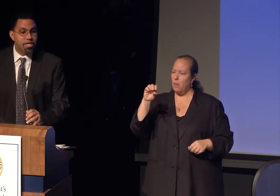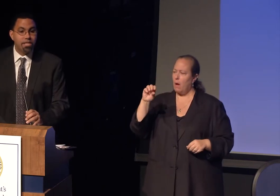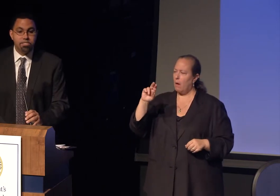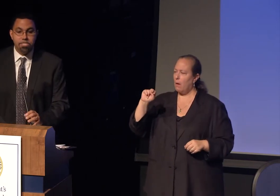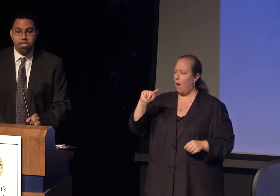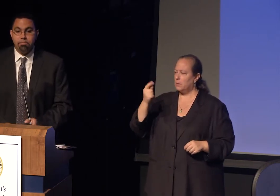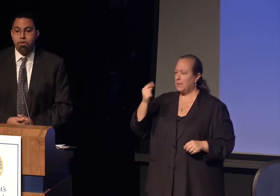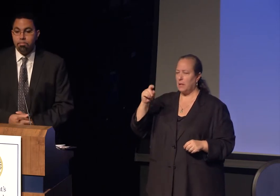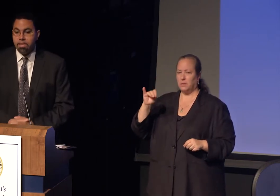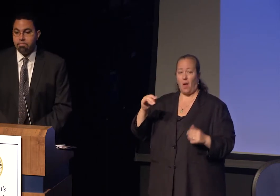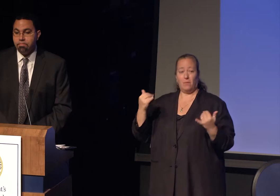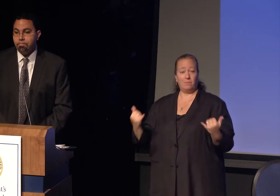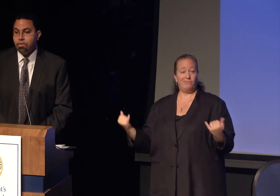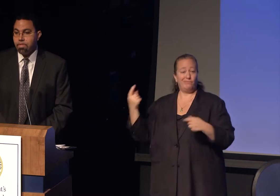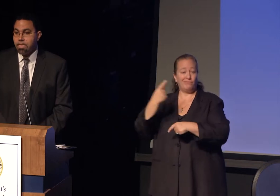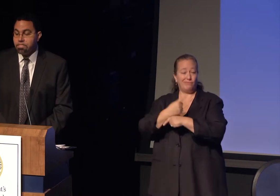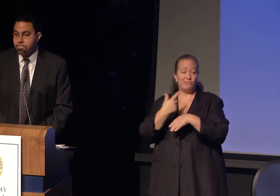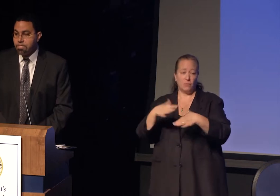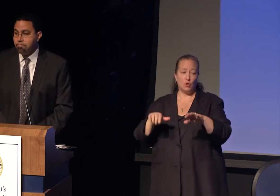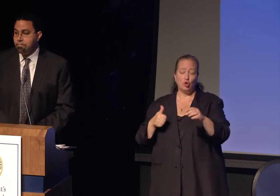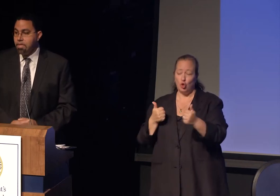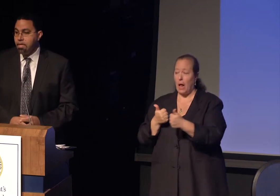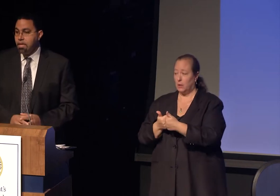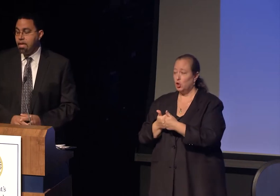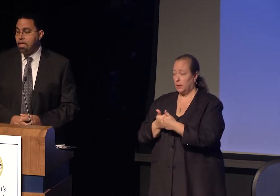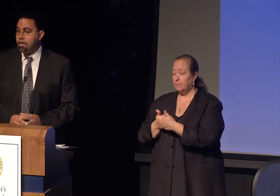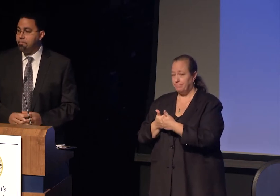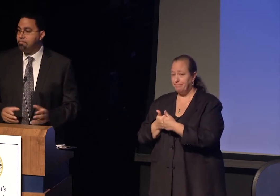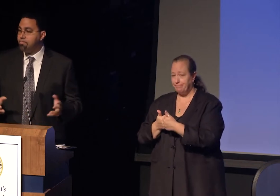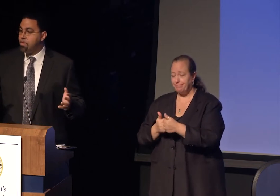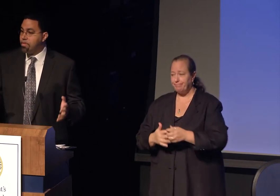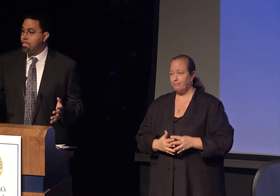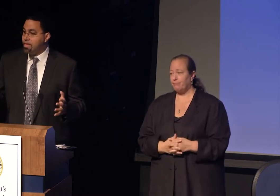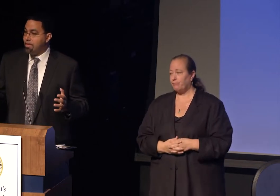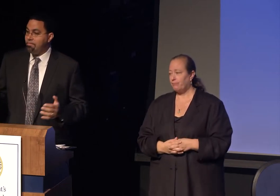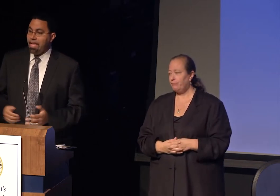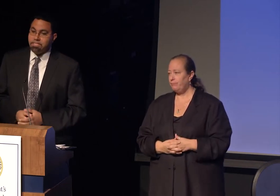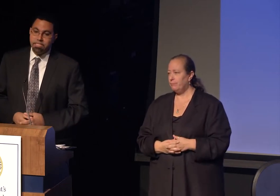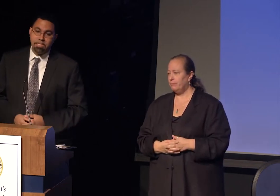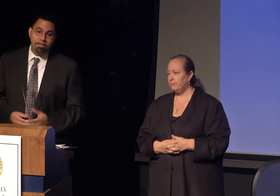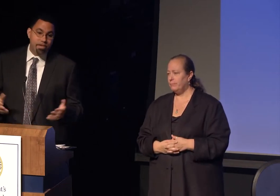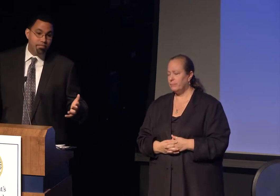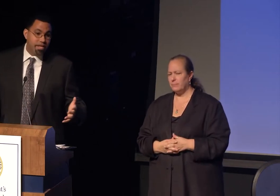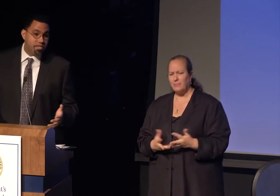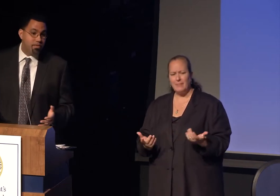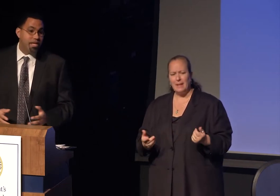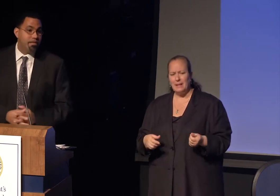a challenging moment for the country. Certainly the event, even of this week,